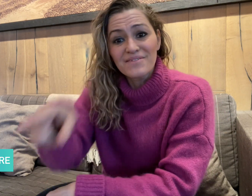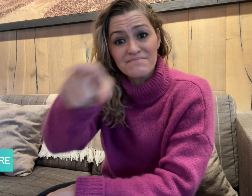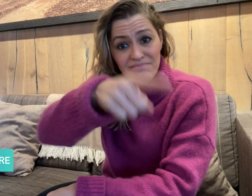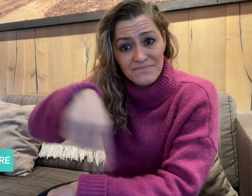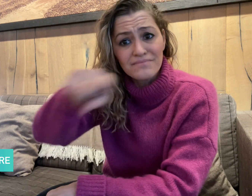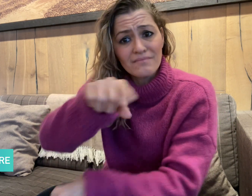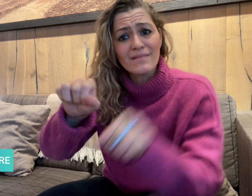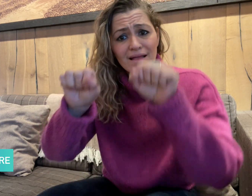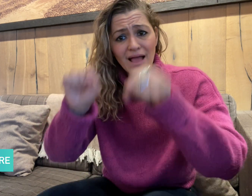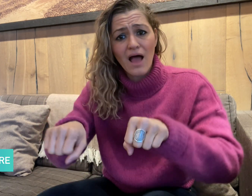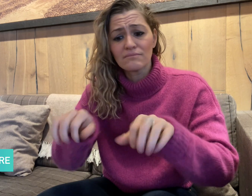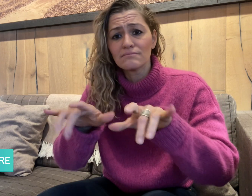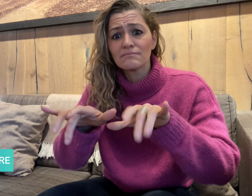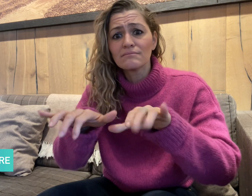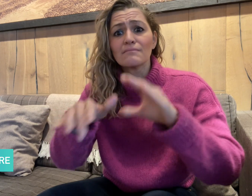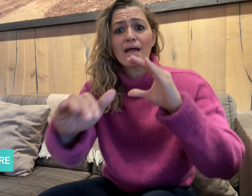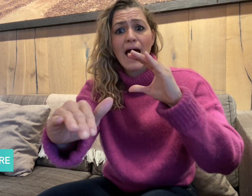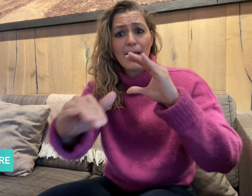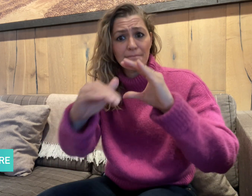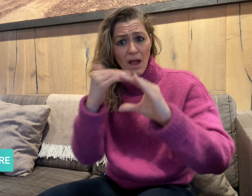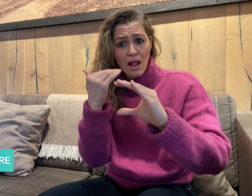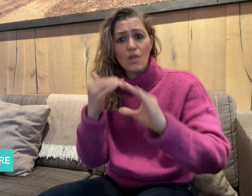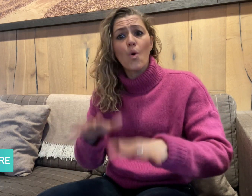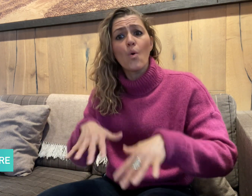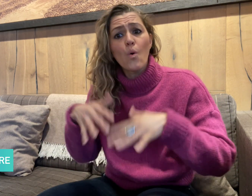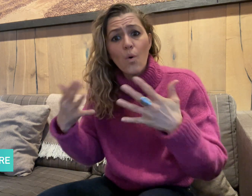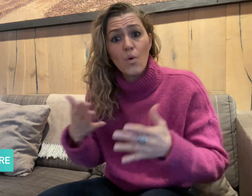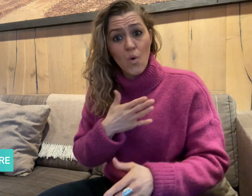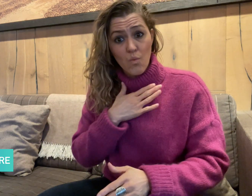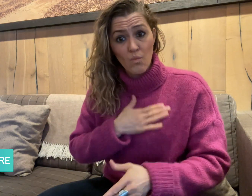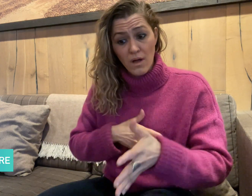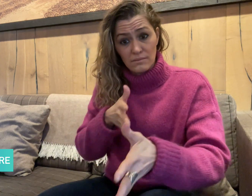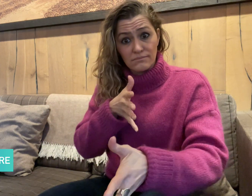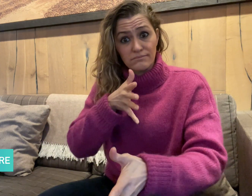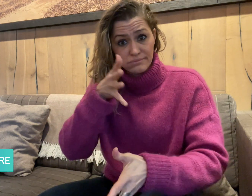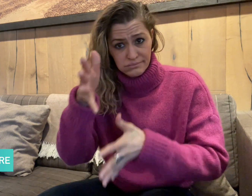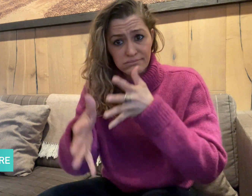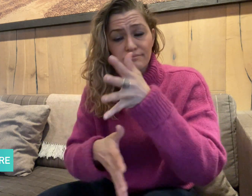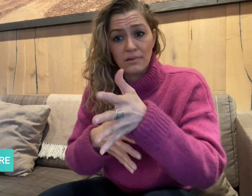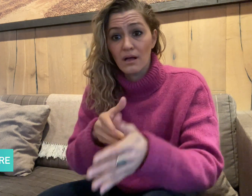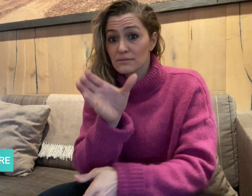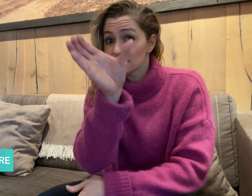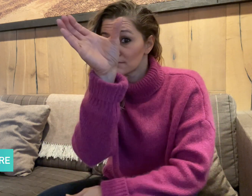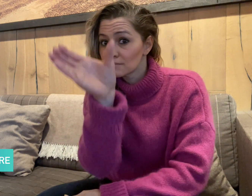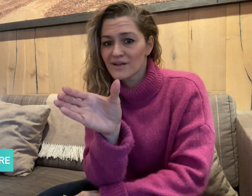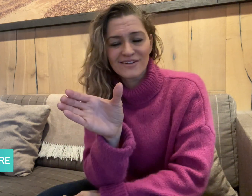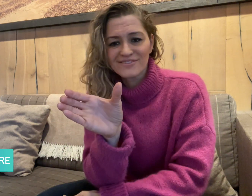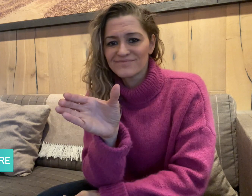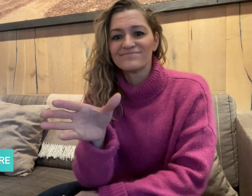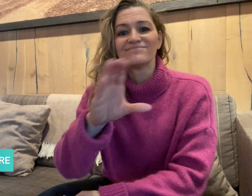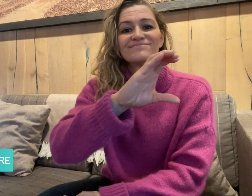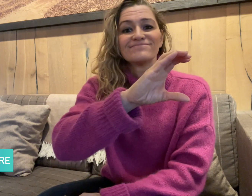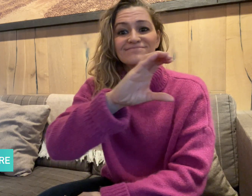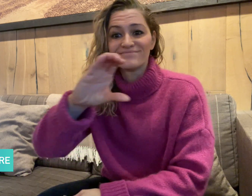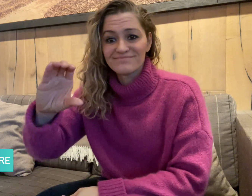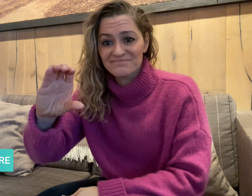You can email your text or video comments